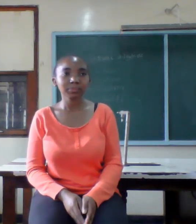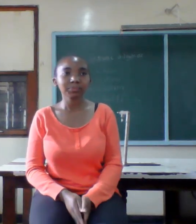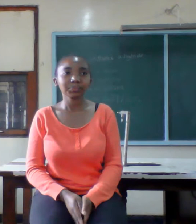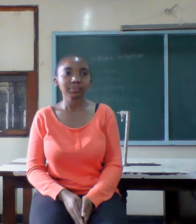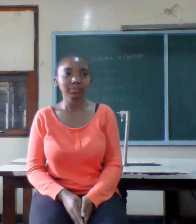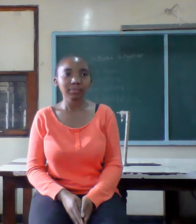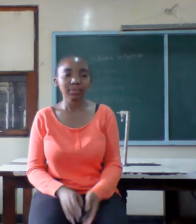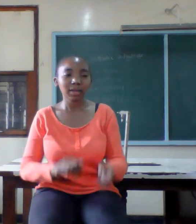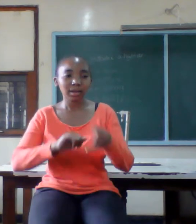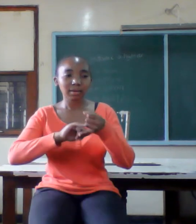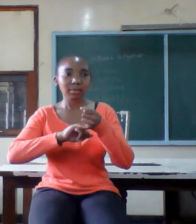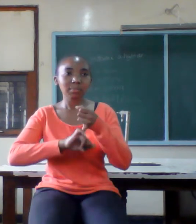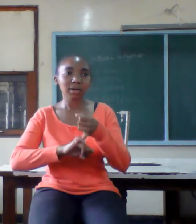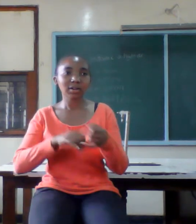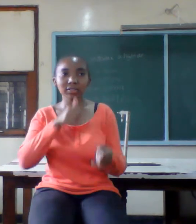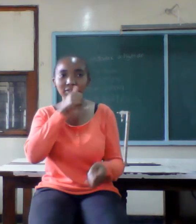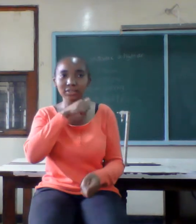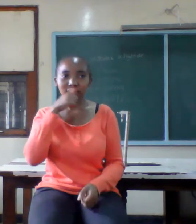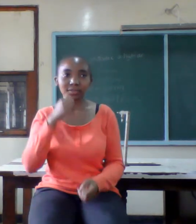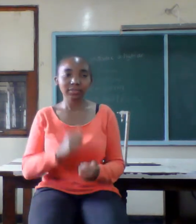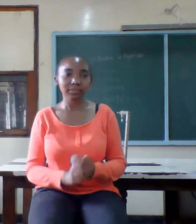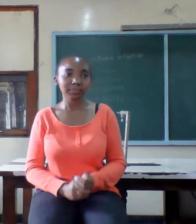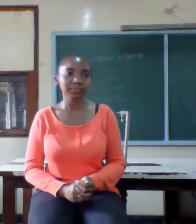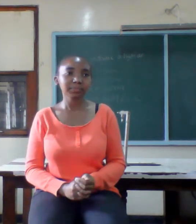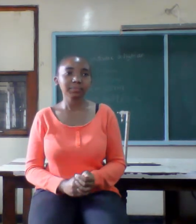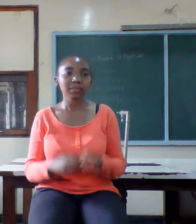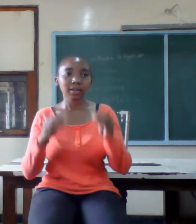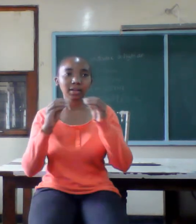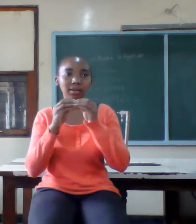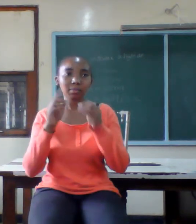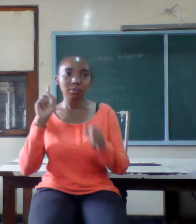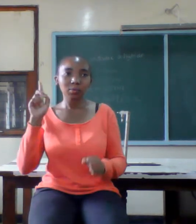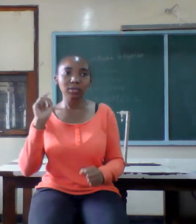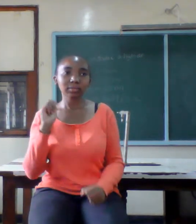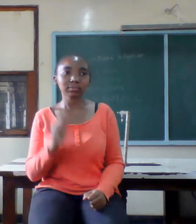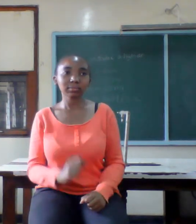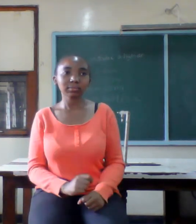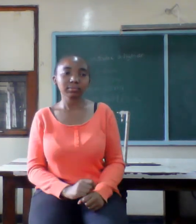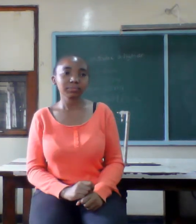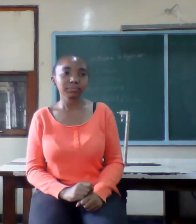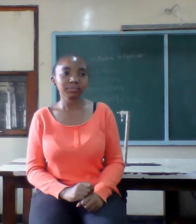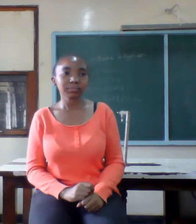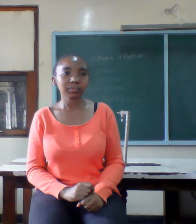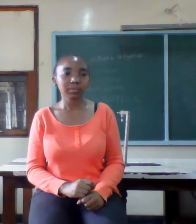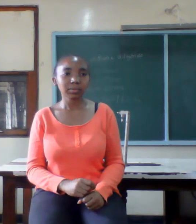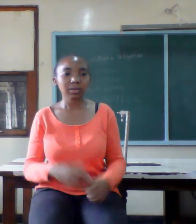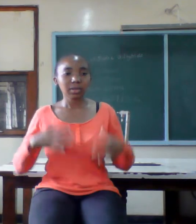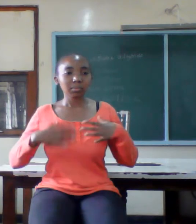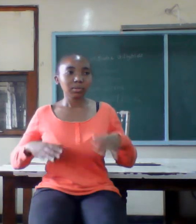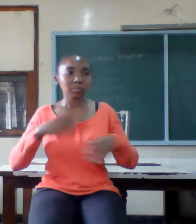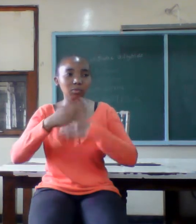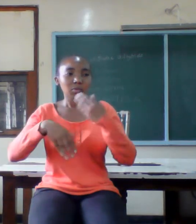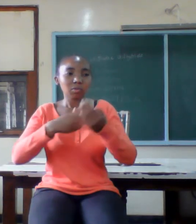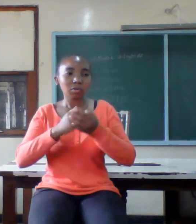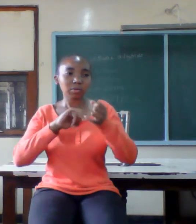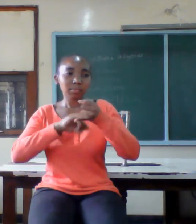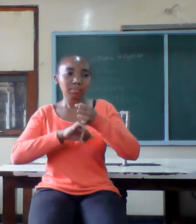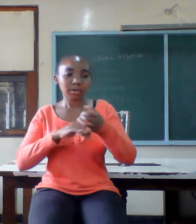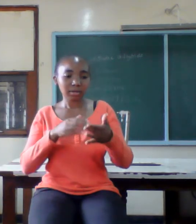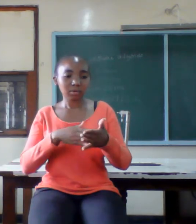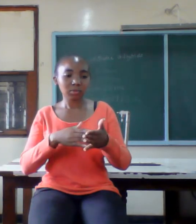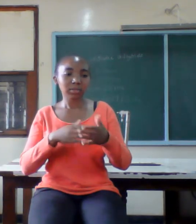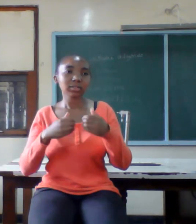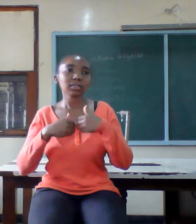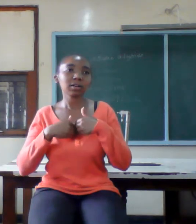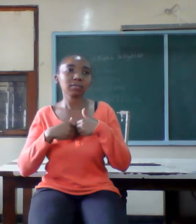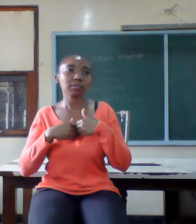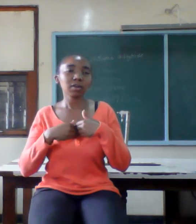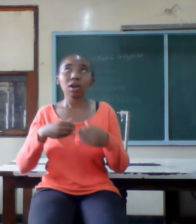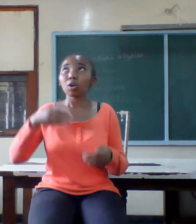speak separating marriage secret one everyone you marry has a weakness only god does not have